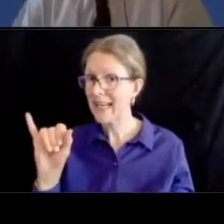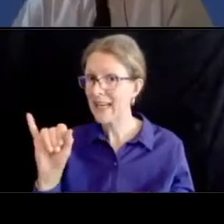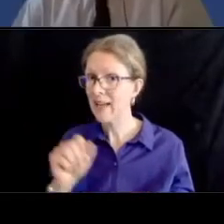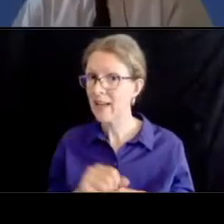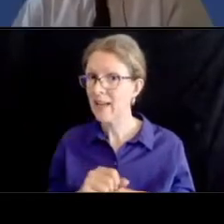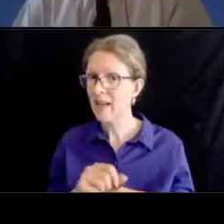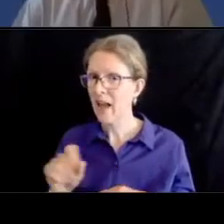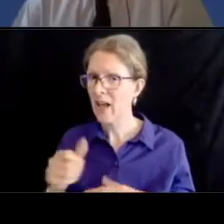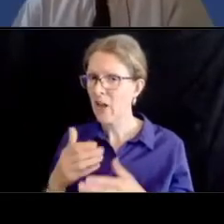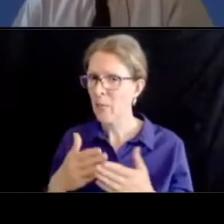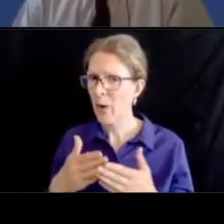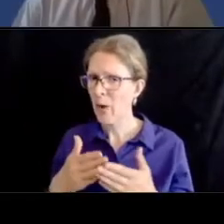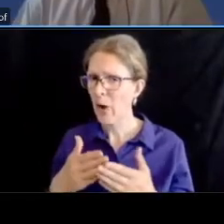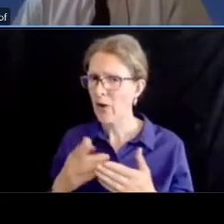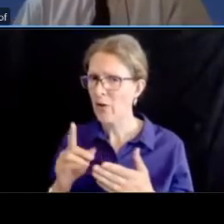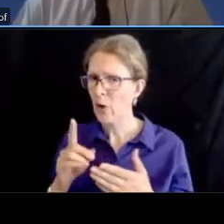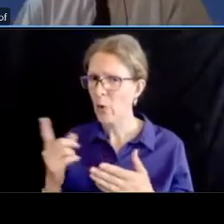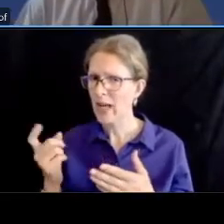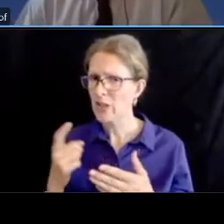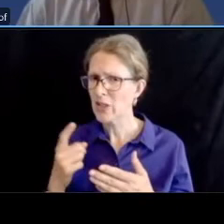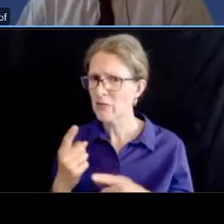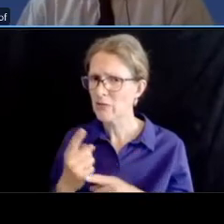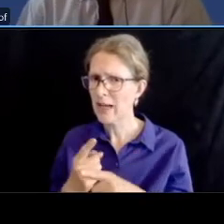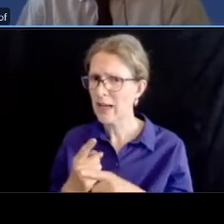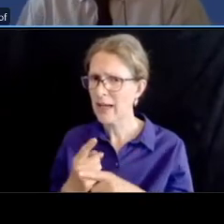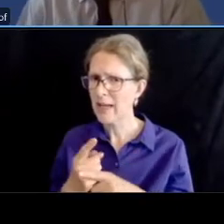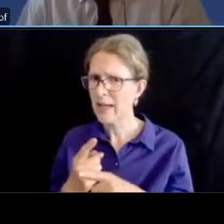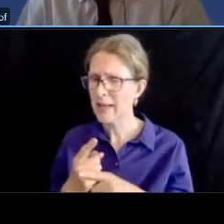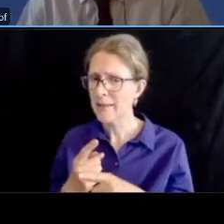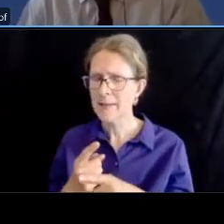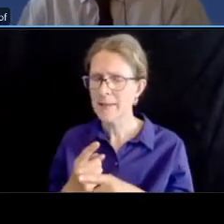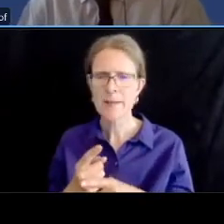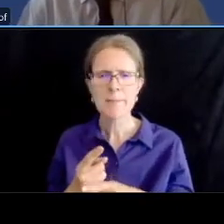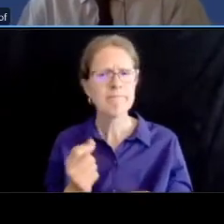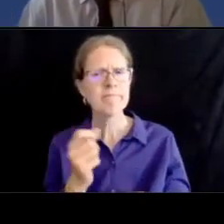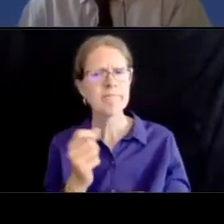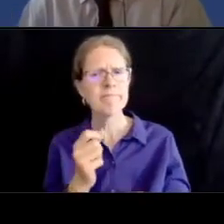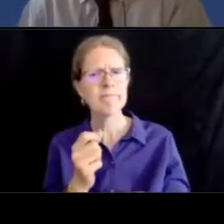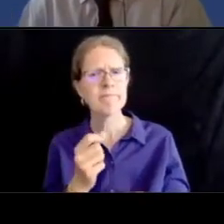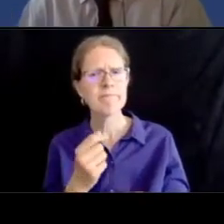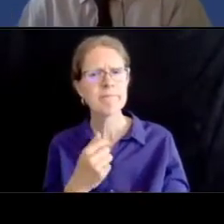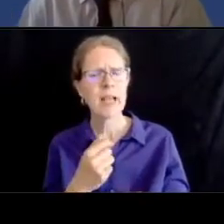i don't think that's appropriate to be reducing the number of seconds for people with strollers